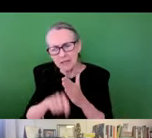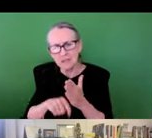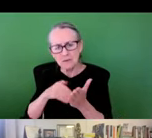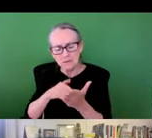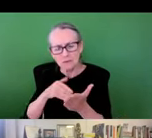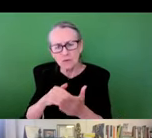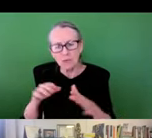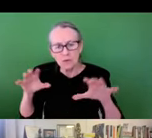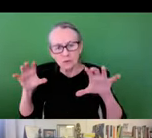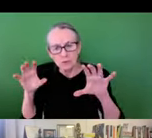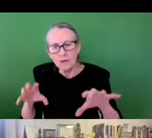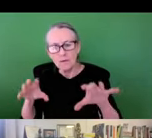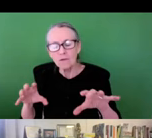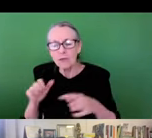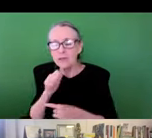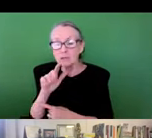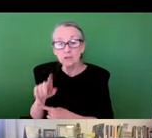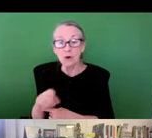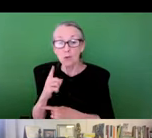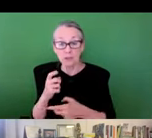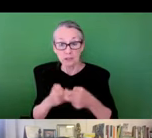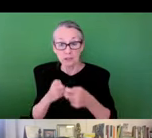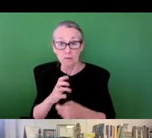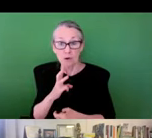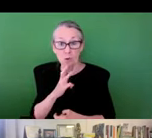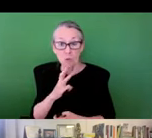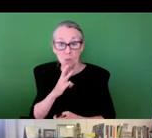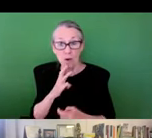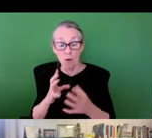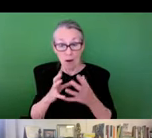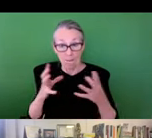and houses lost power. When it comes to